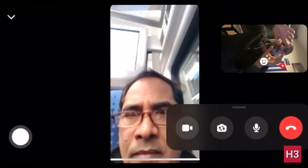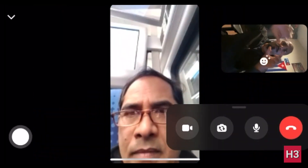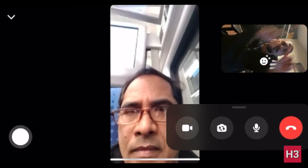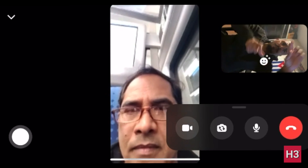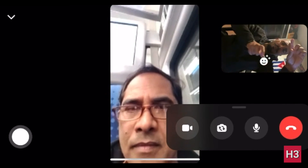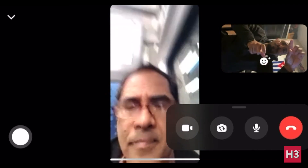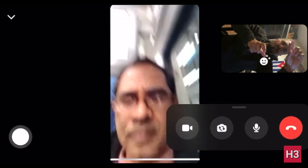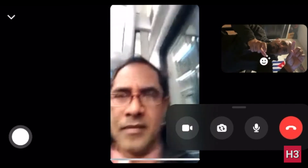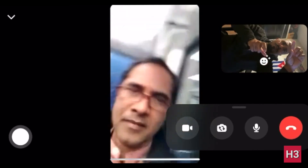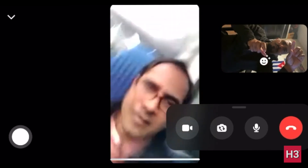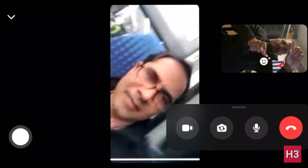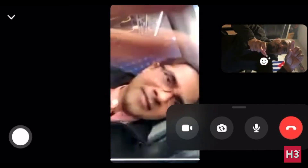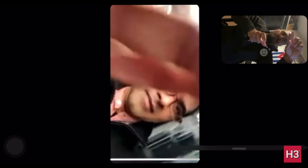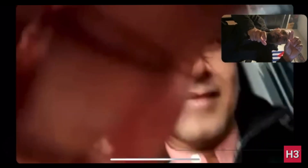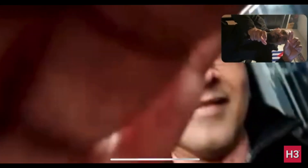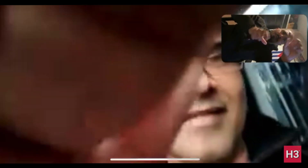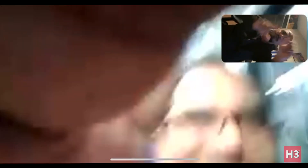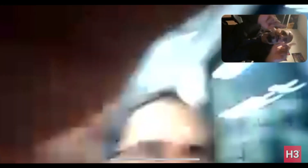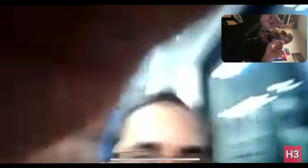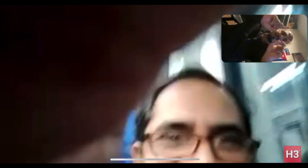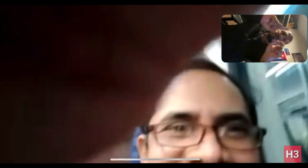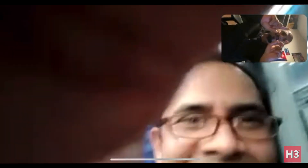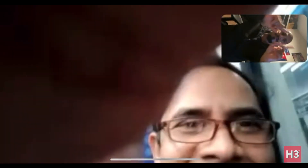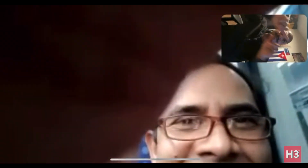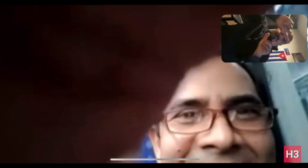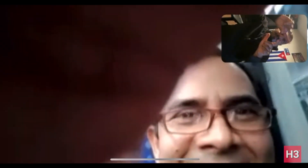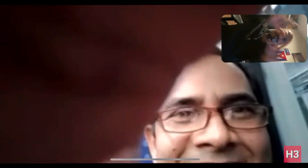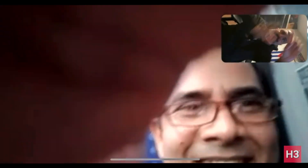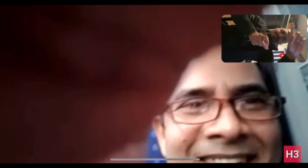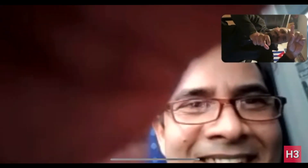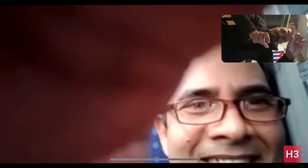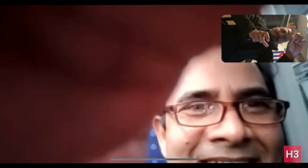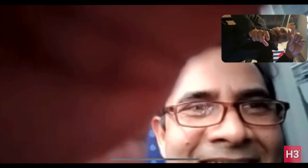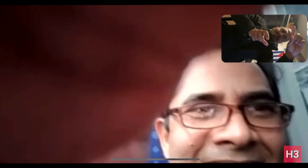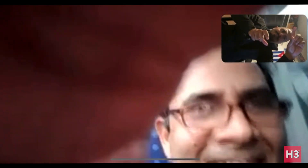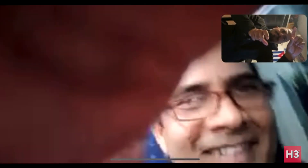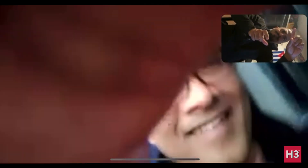Turn around. No, other way.